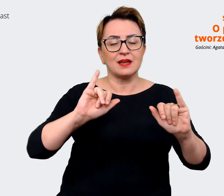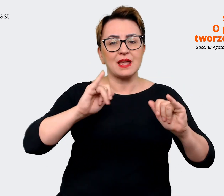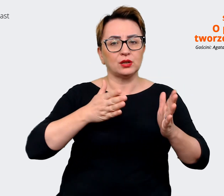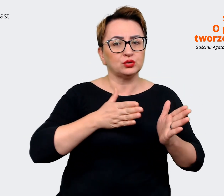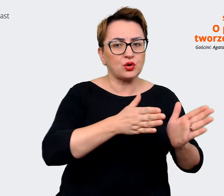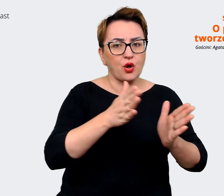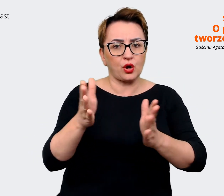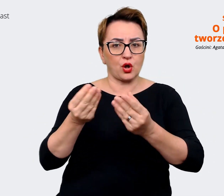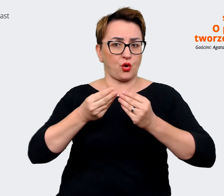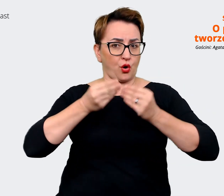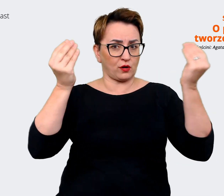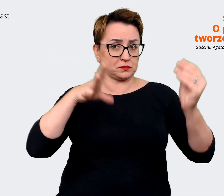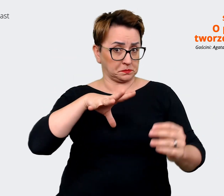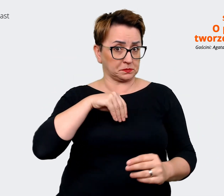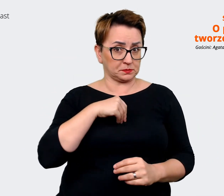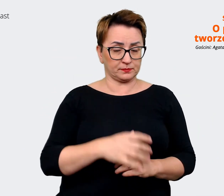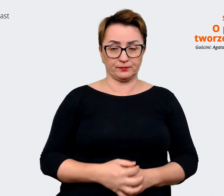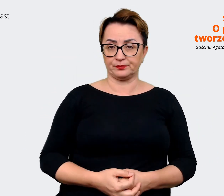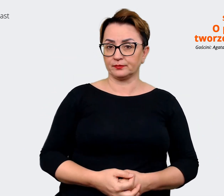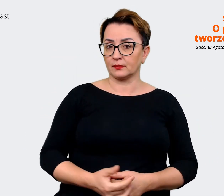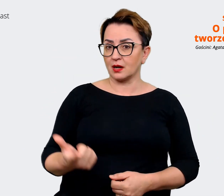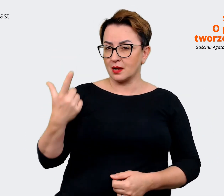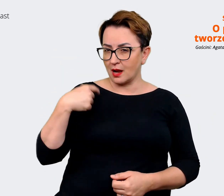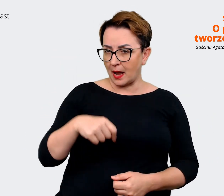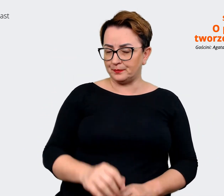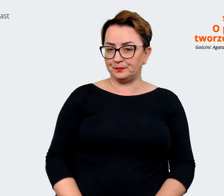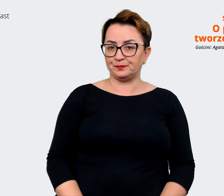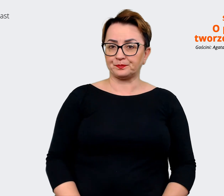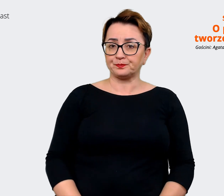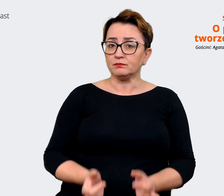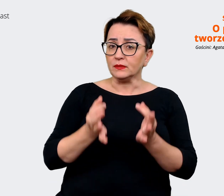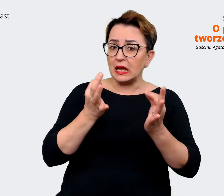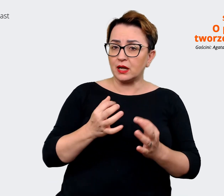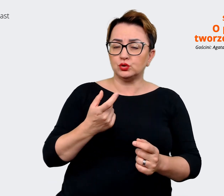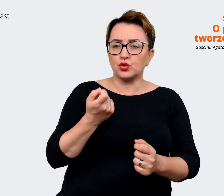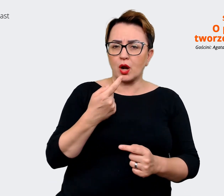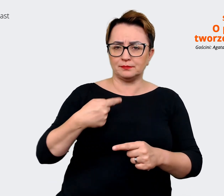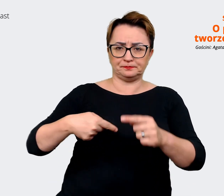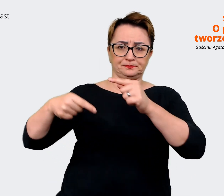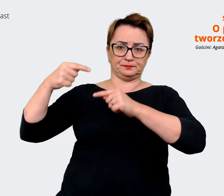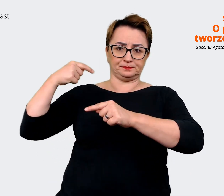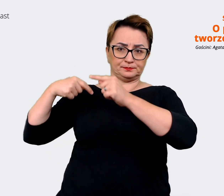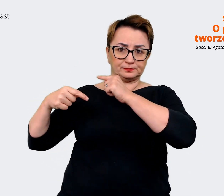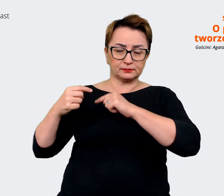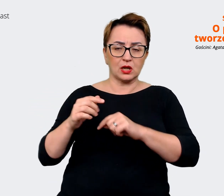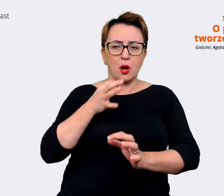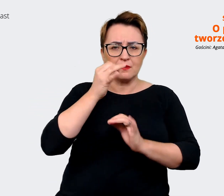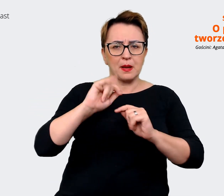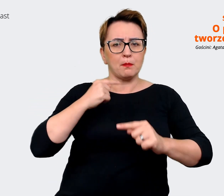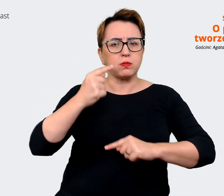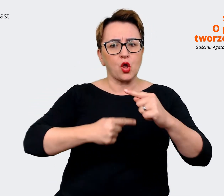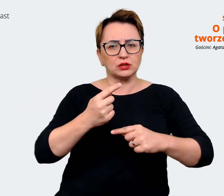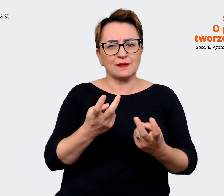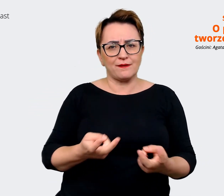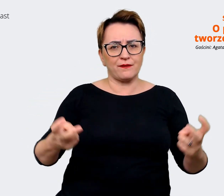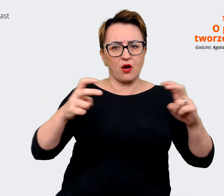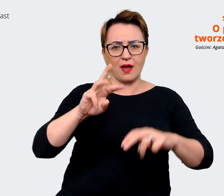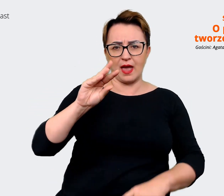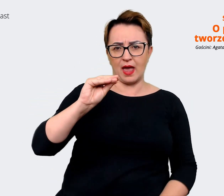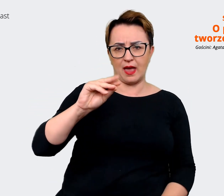I see, alright. Let's go back a bit and talk about the process of creating the EVP. Where did you start, actually?